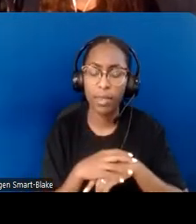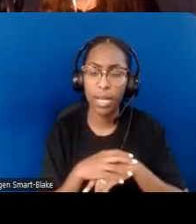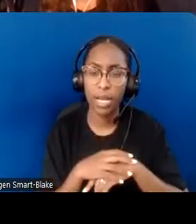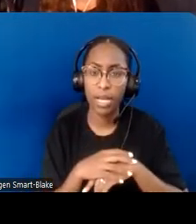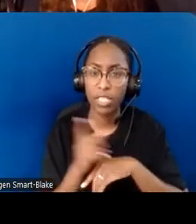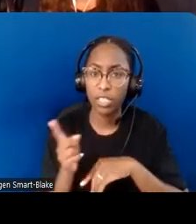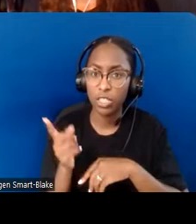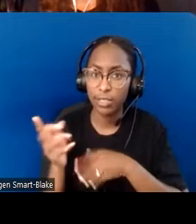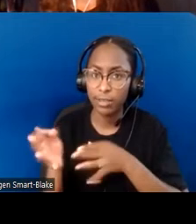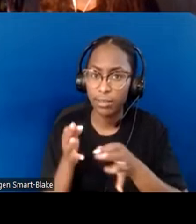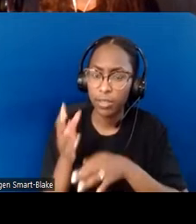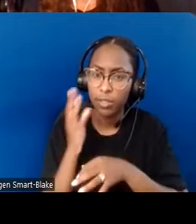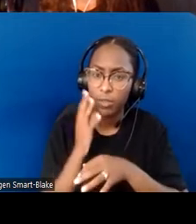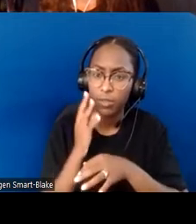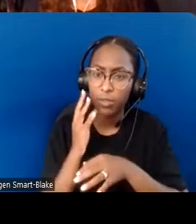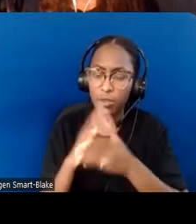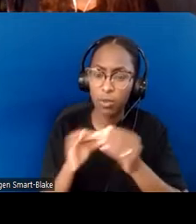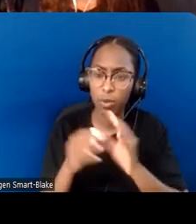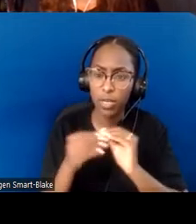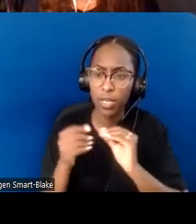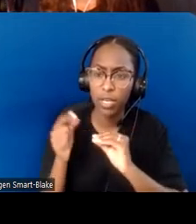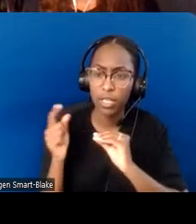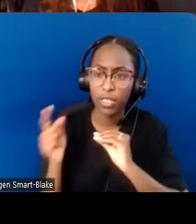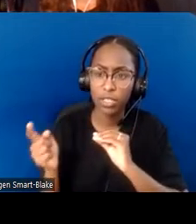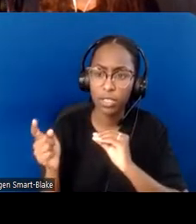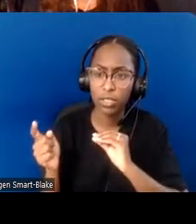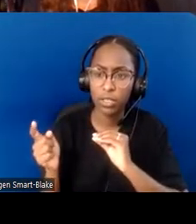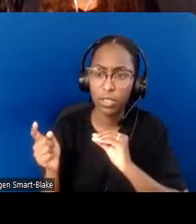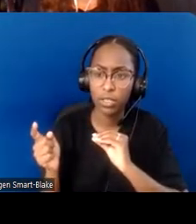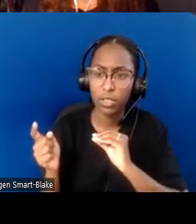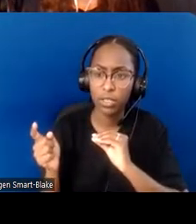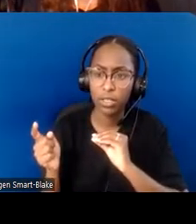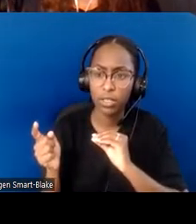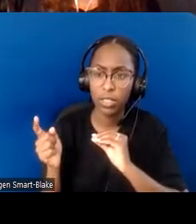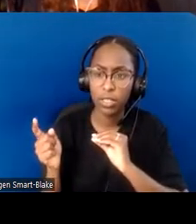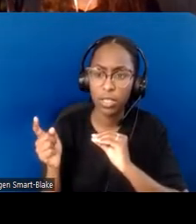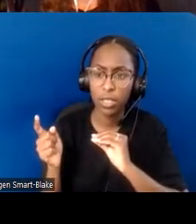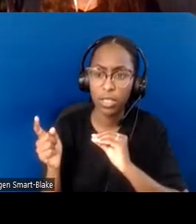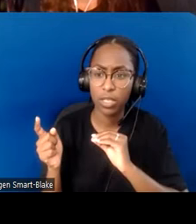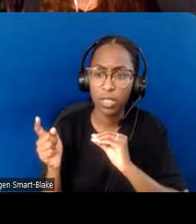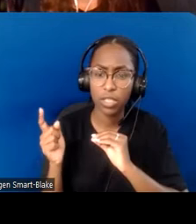at the sink, and grabbing her hands and putting them under the water—as if she couldn't find the water when she'd already found the sink! [chuckles]